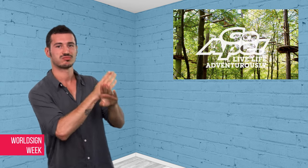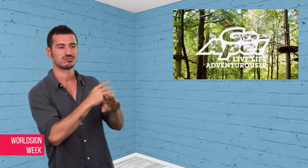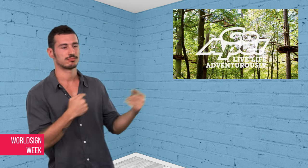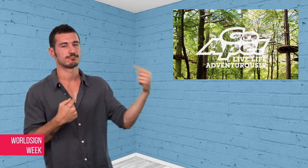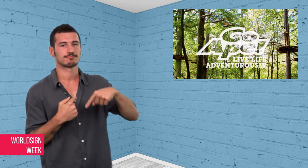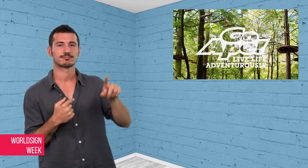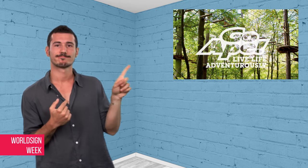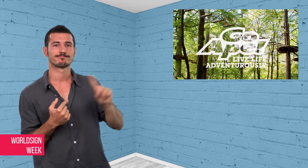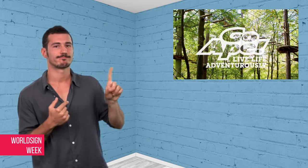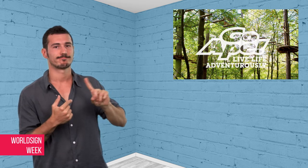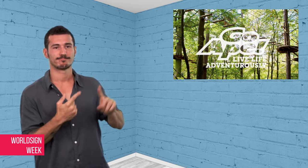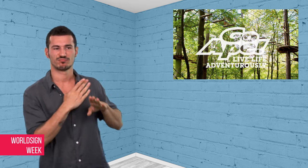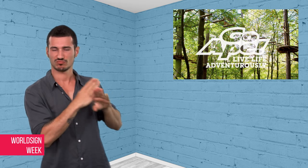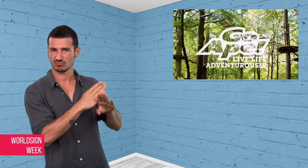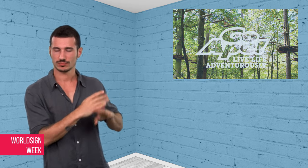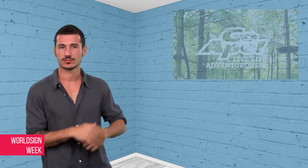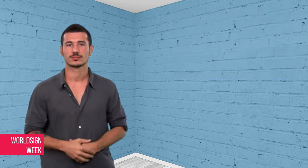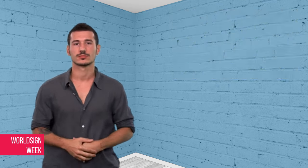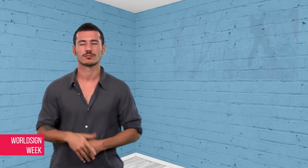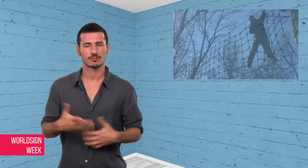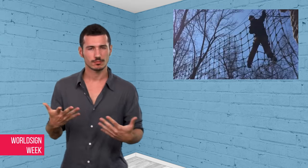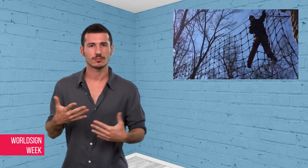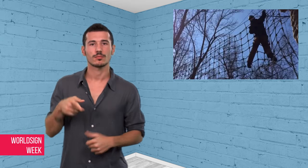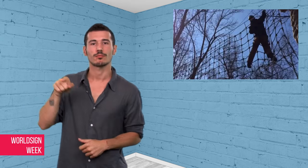banned for “safety” reasons.